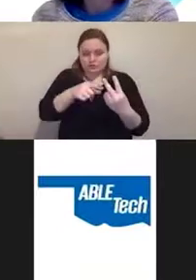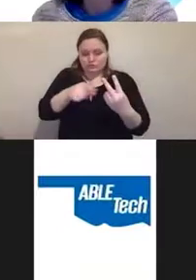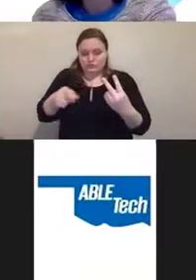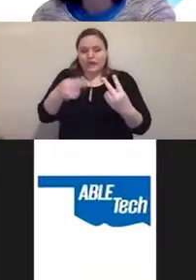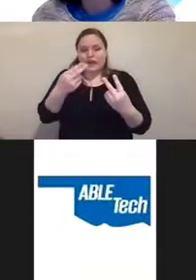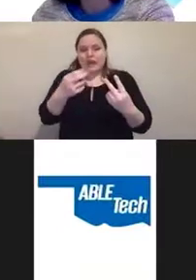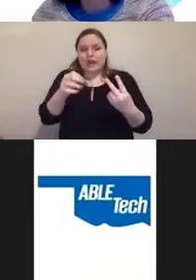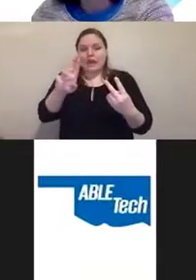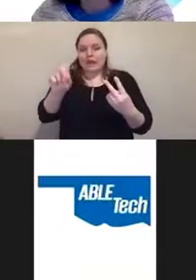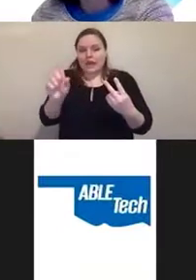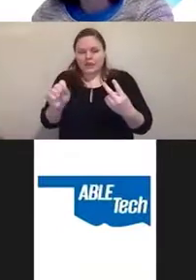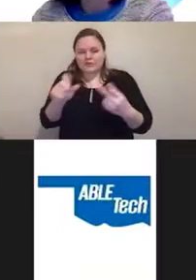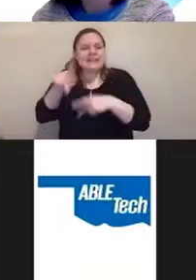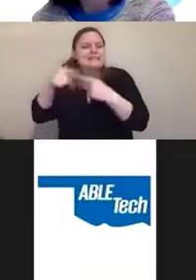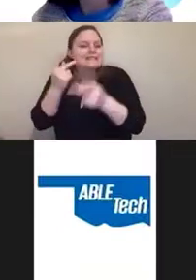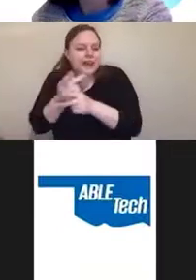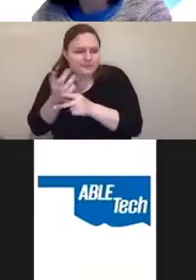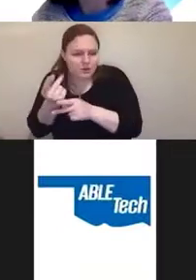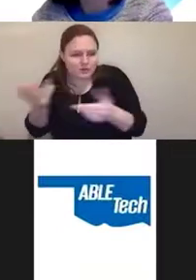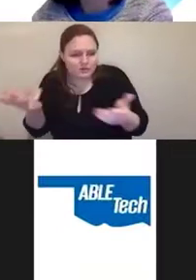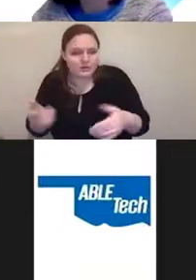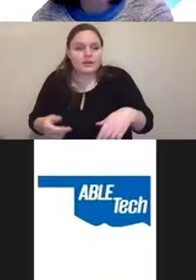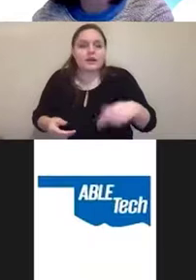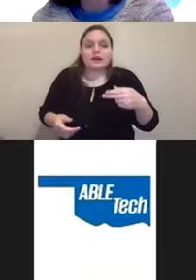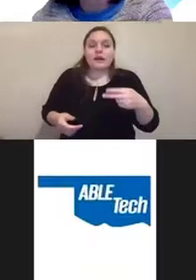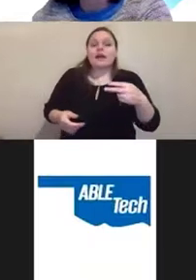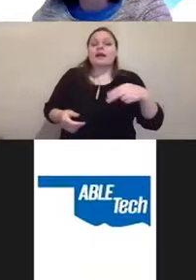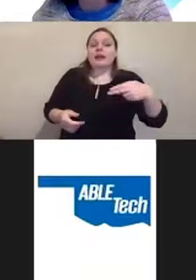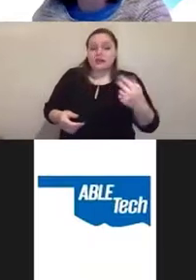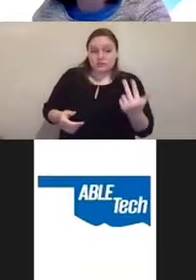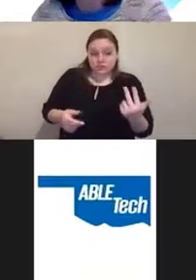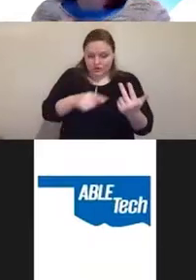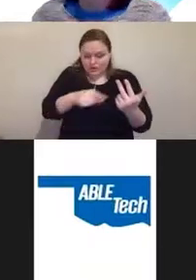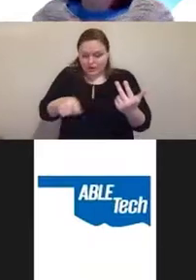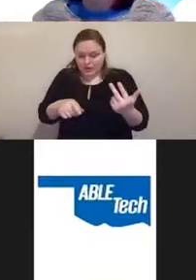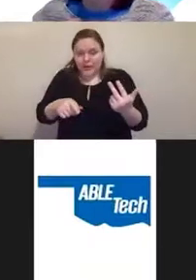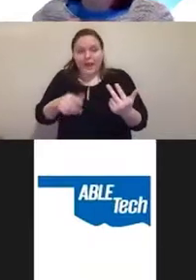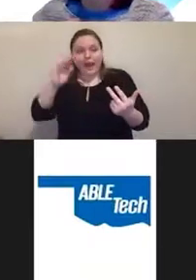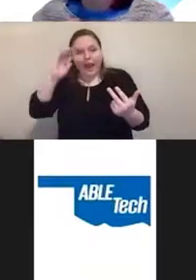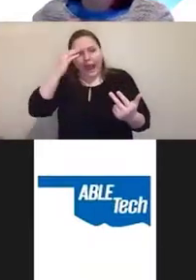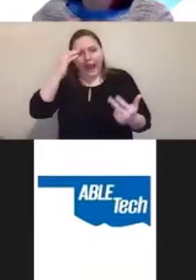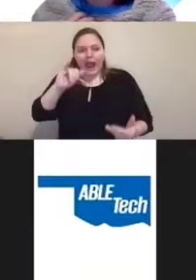which is a type of dog and H3 Irish Wolfhound. I grew up with an Irish Wolfhound.